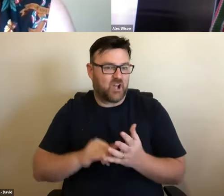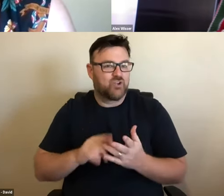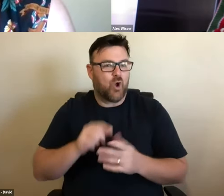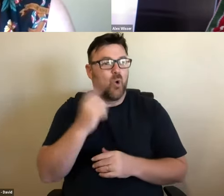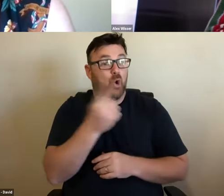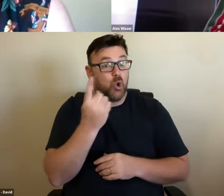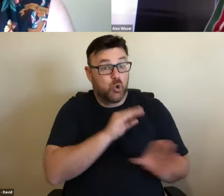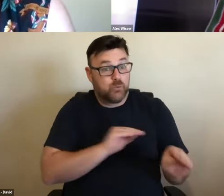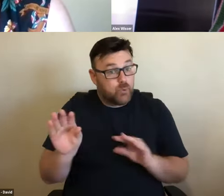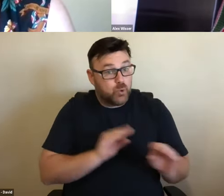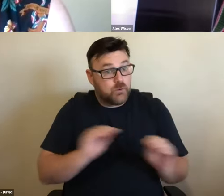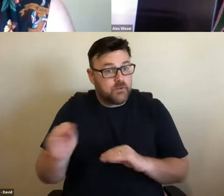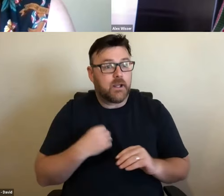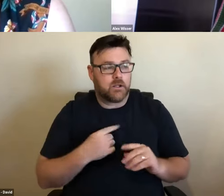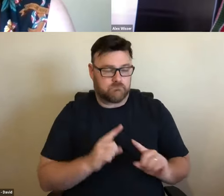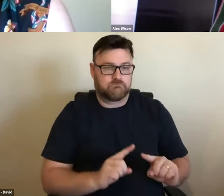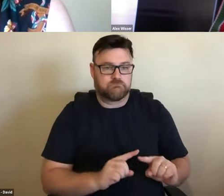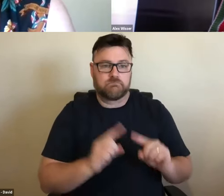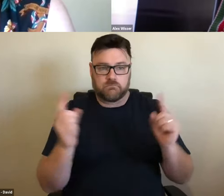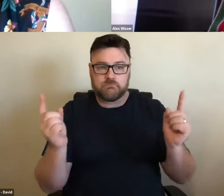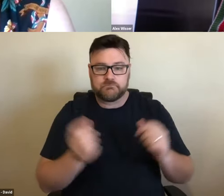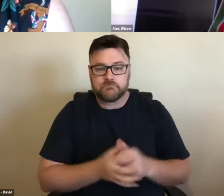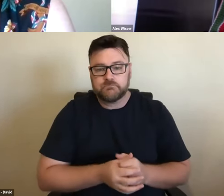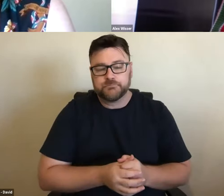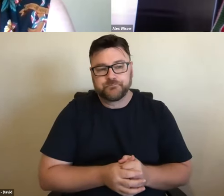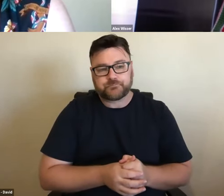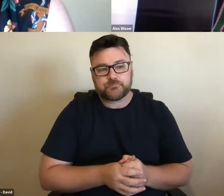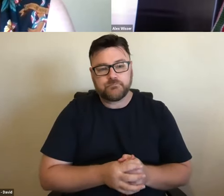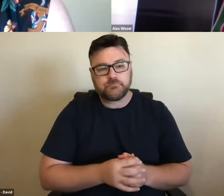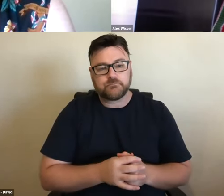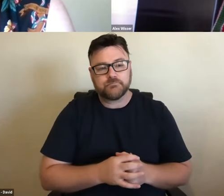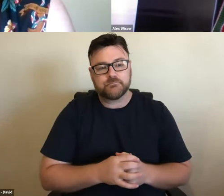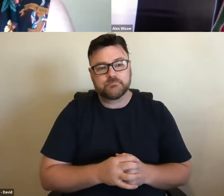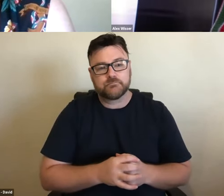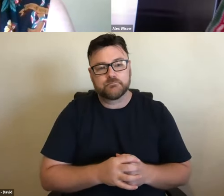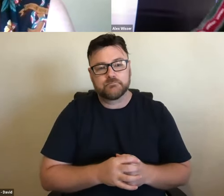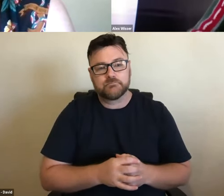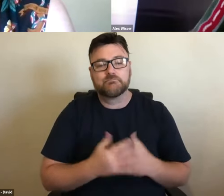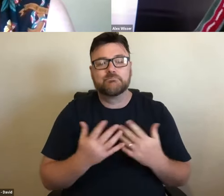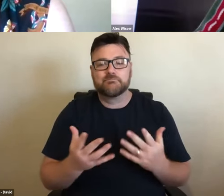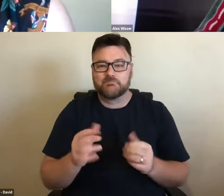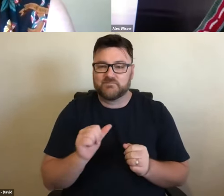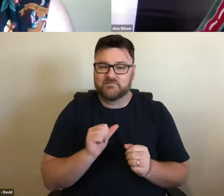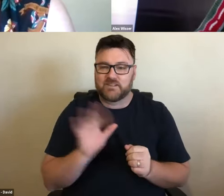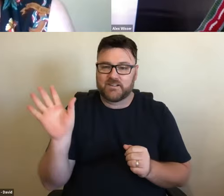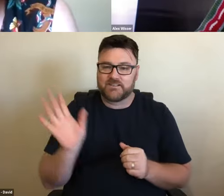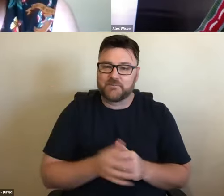do want to live in in this environment. >> MARY JANE WARFIELD: